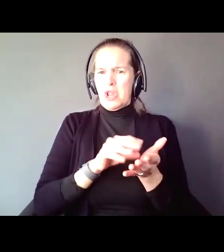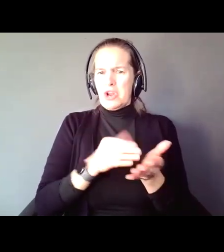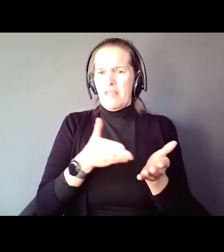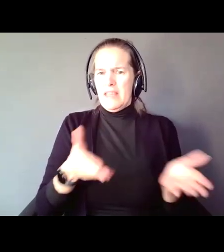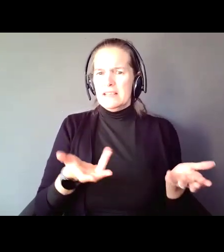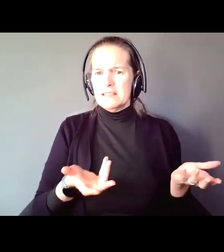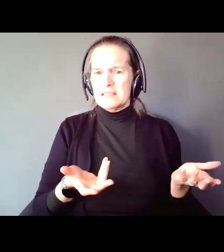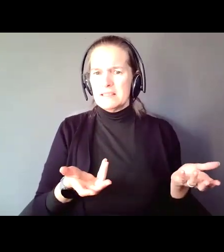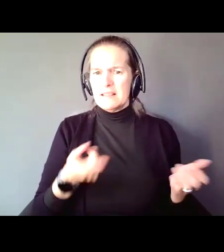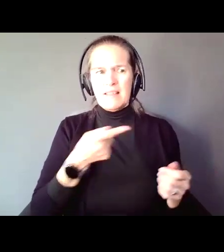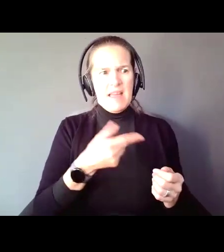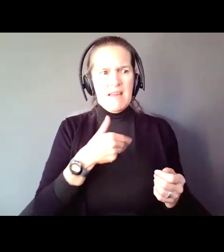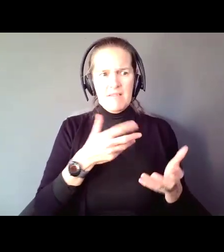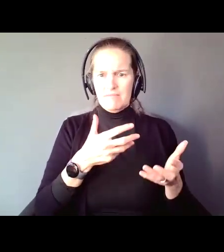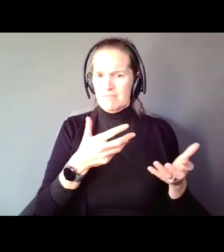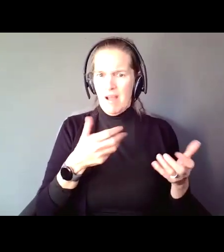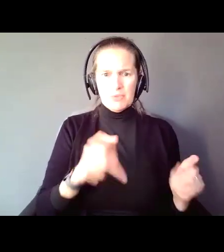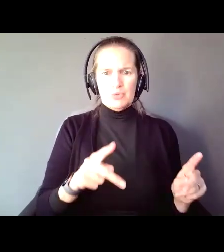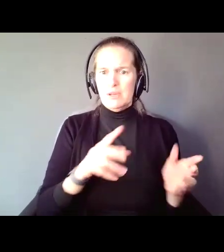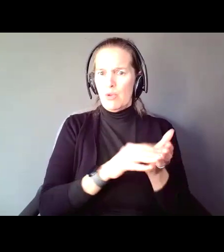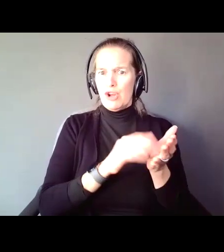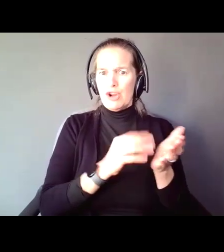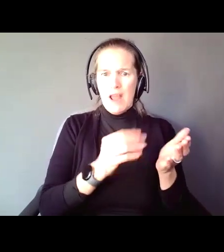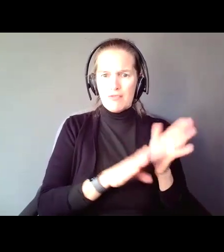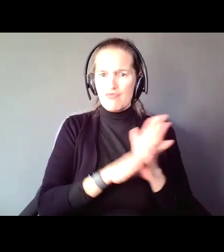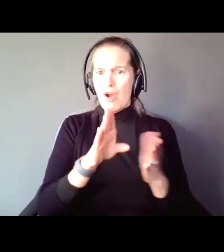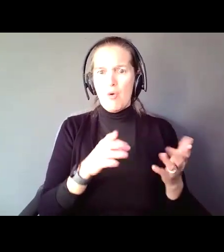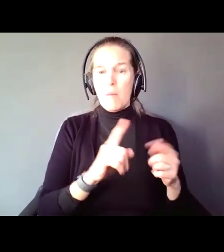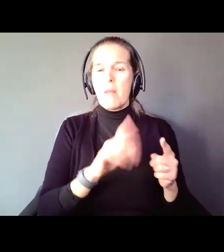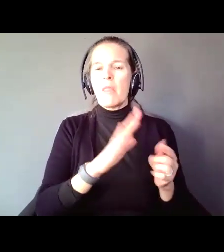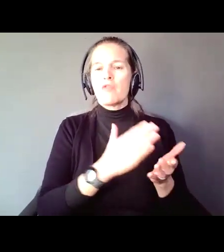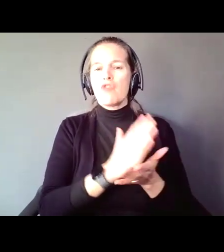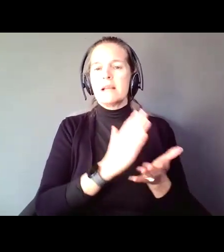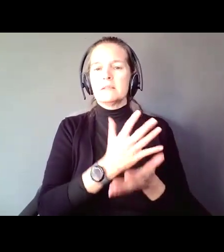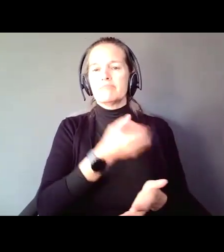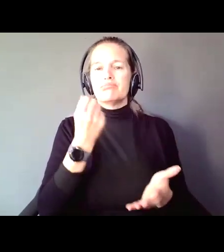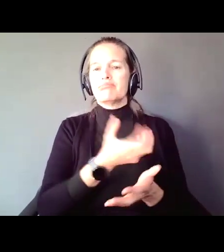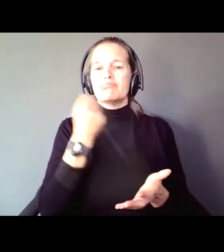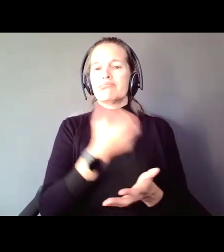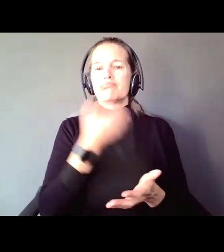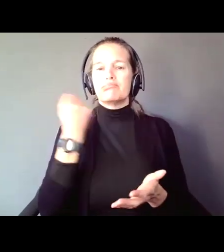tremendous opportunity to learn and grow has had all their rights taken away, statistically, for